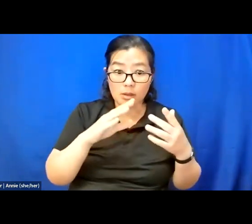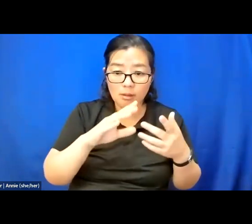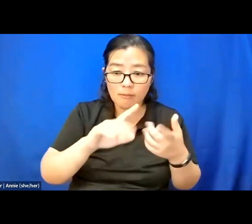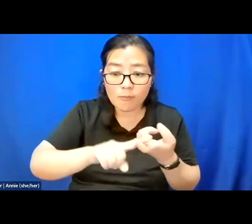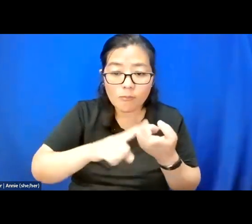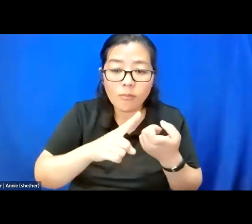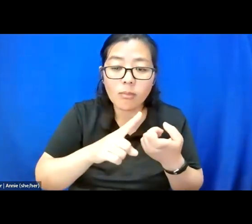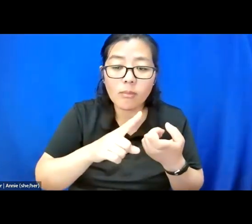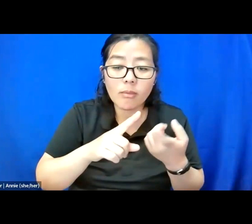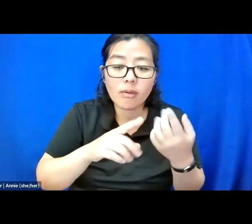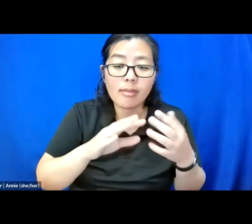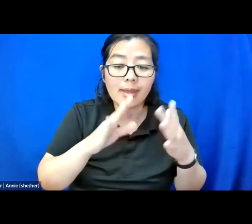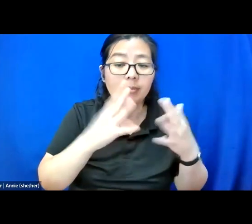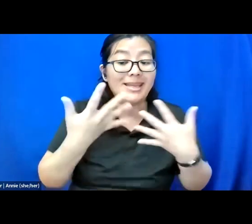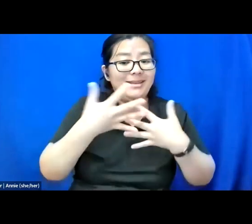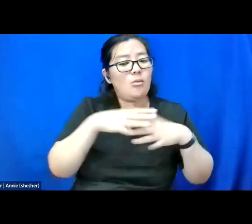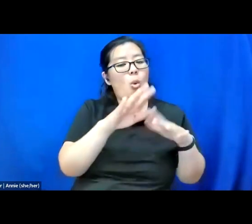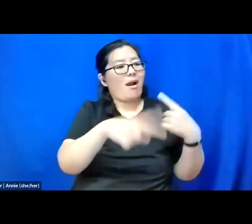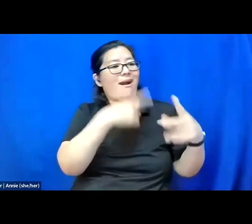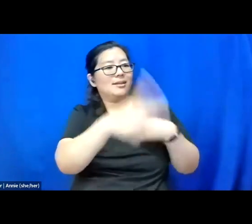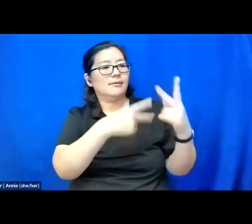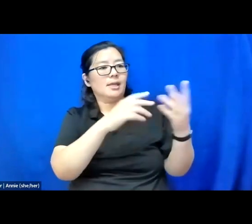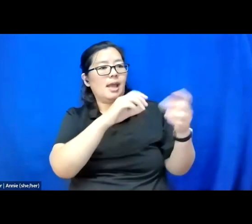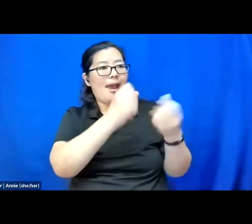And what needs to be acknowledged and collaborated with in order